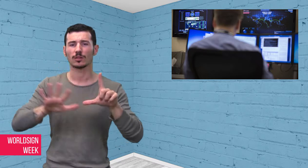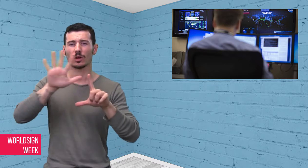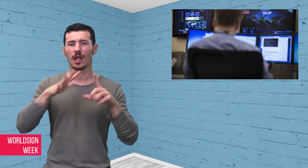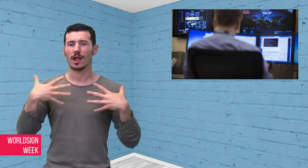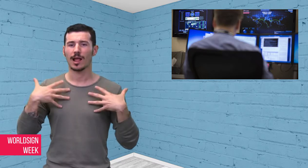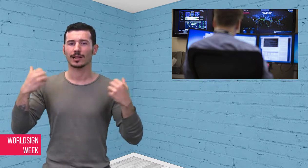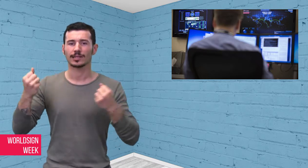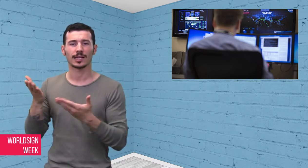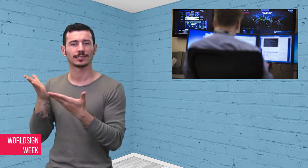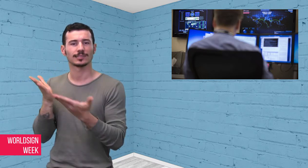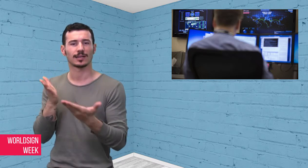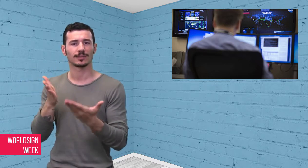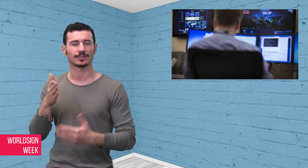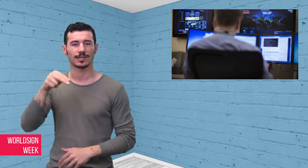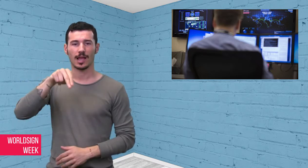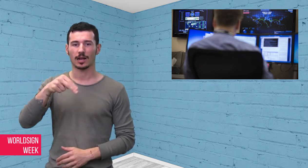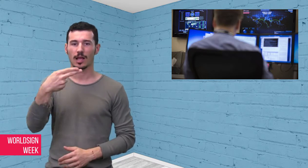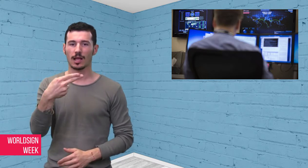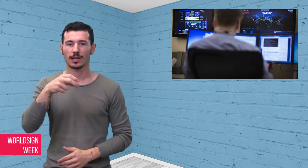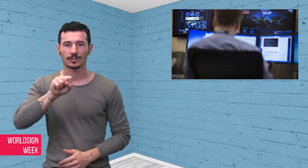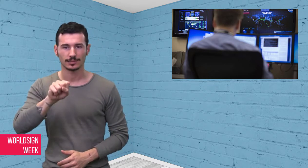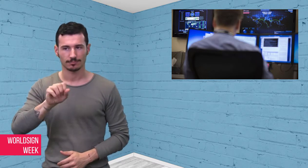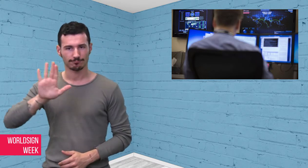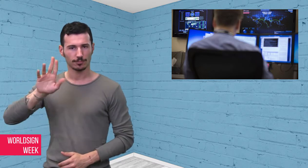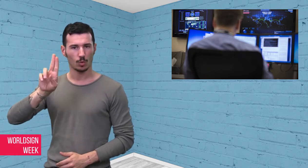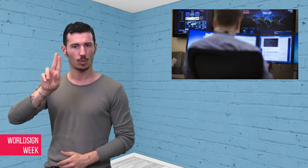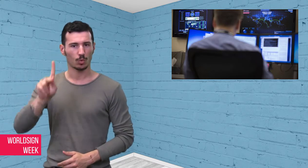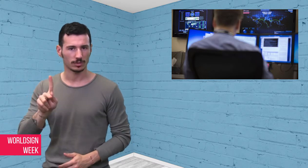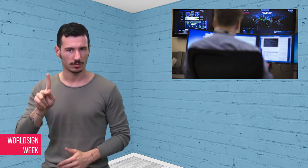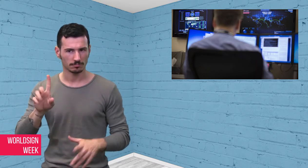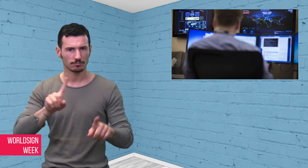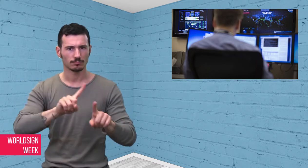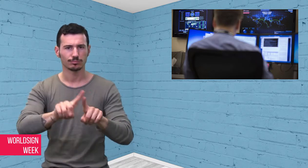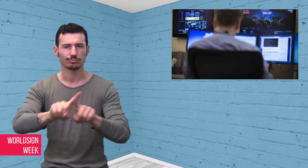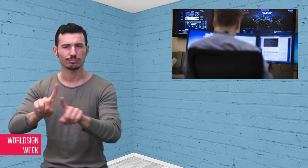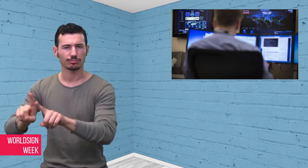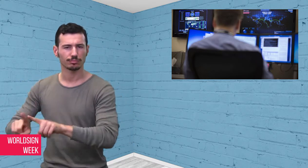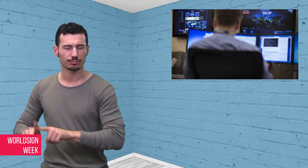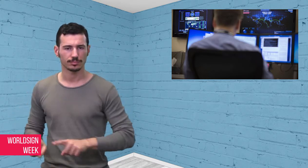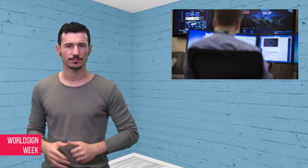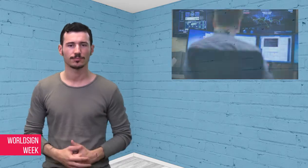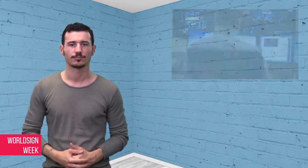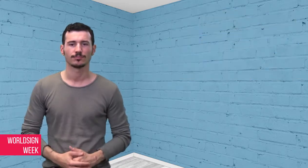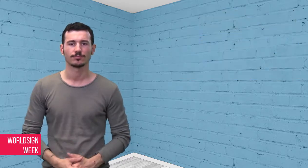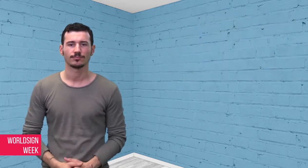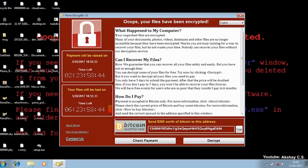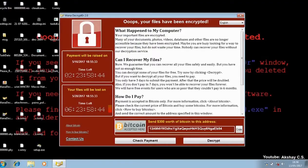National Health Service (NHS) in the United Kingdom.